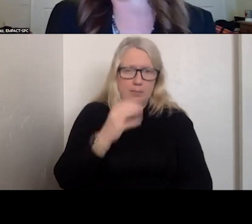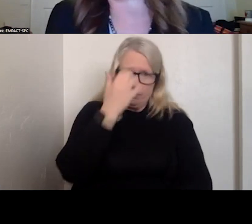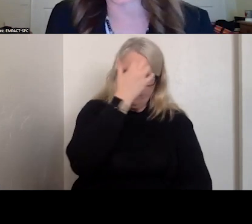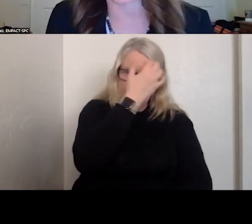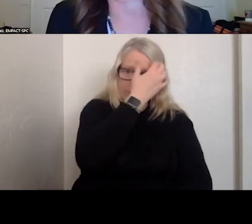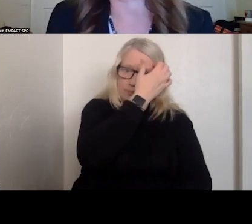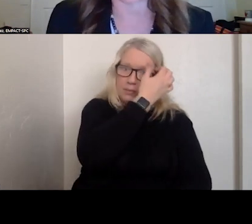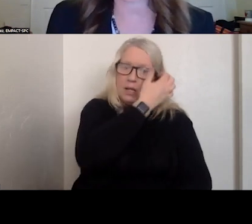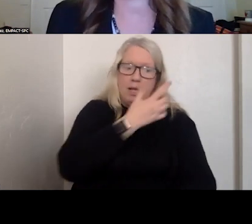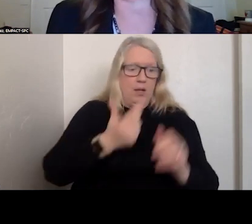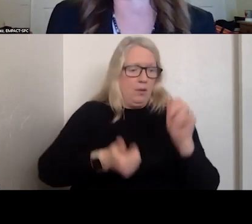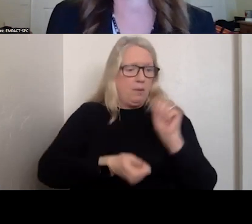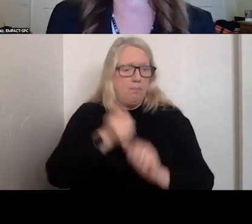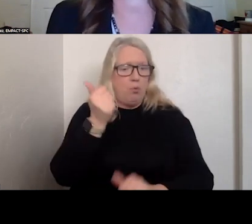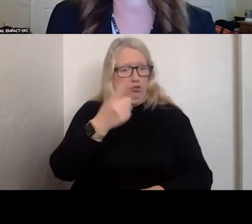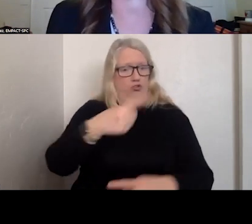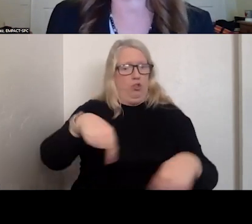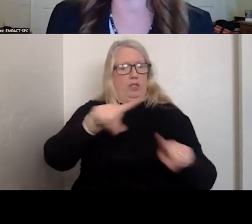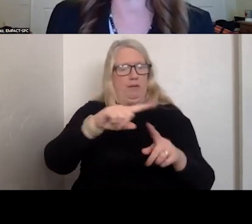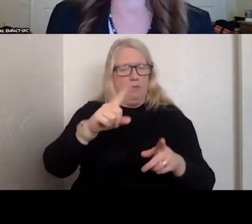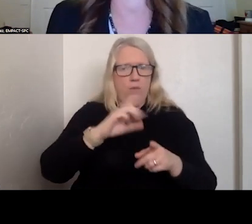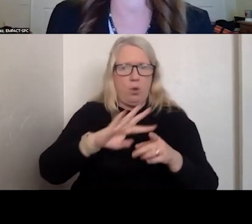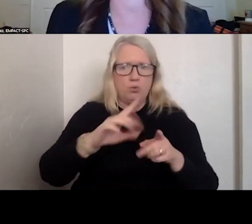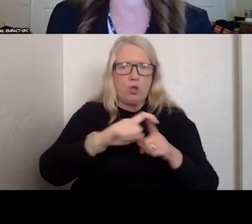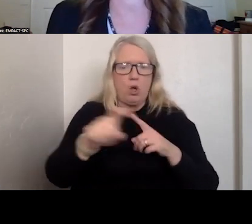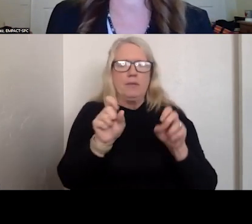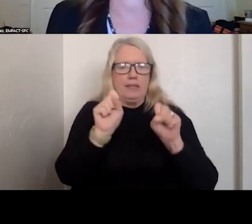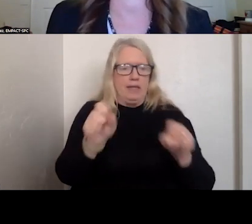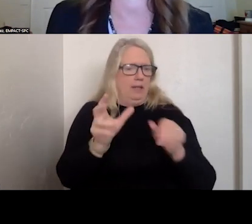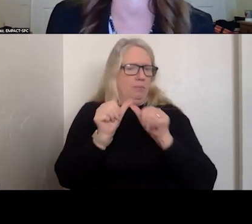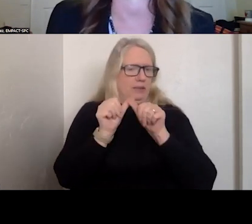THE MAJORITY OF THOSE CALLS CAN BE STABILIZED IN THE COMMUNITY,